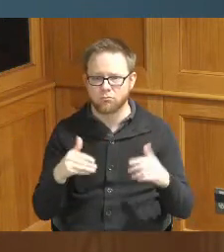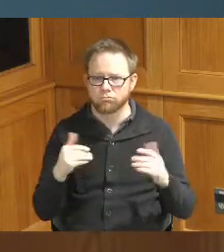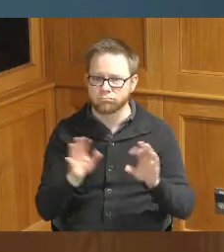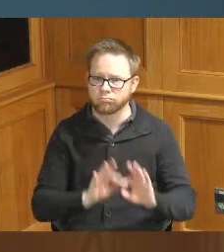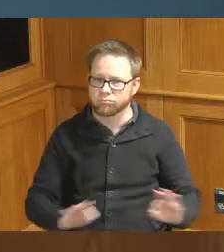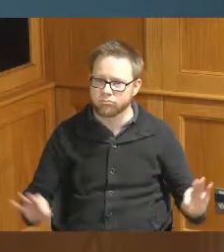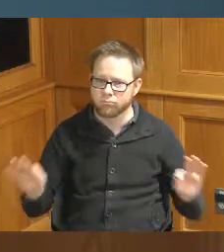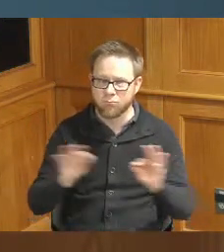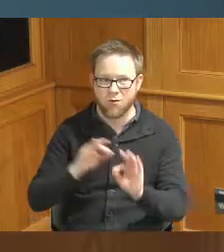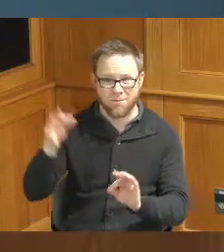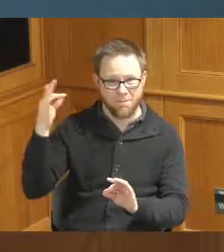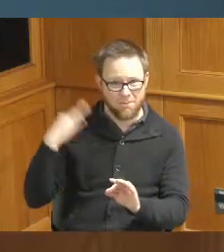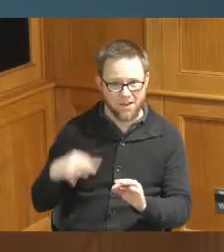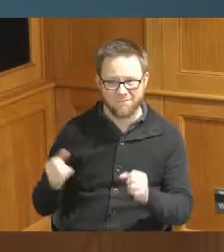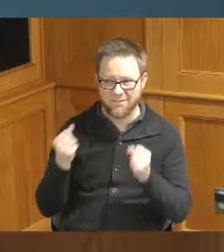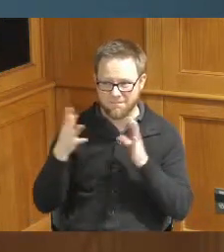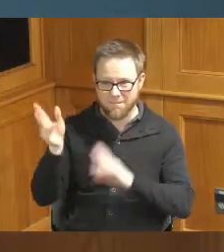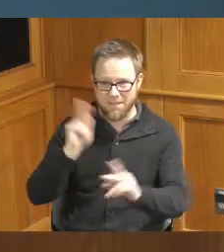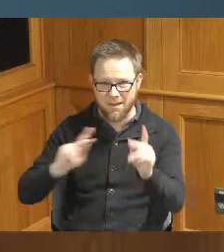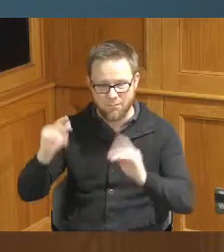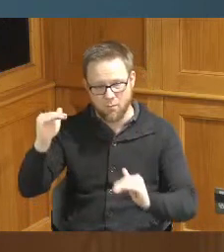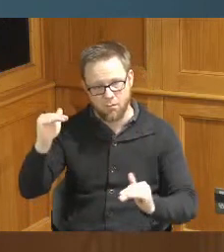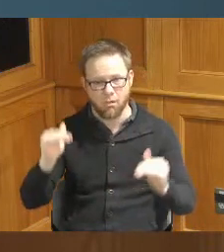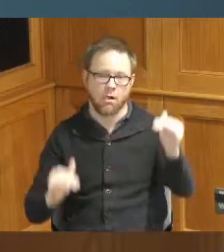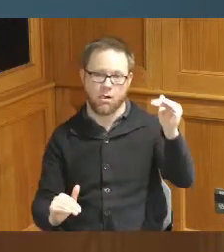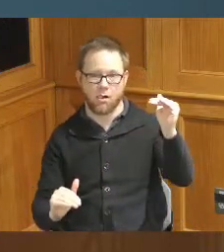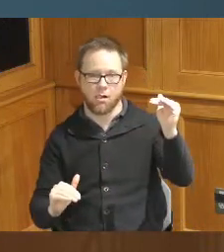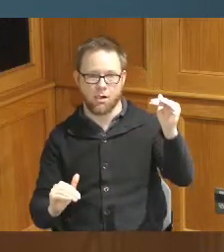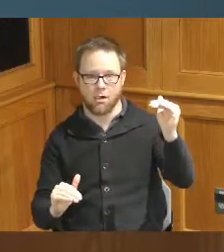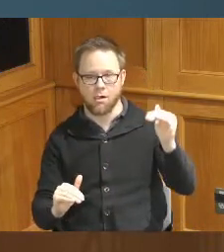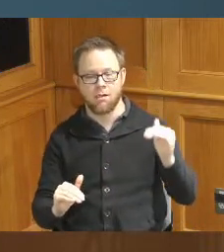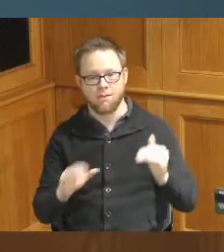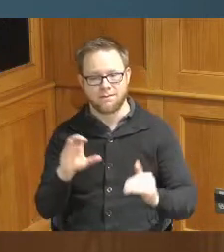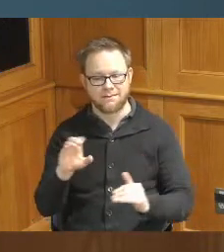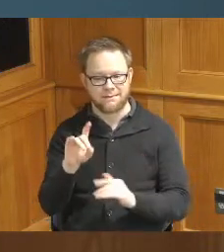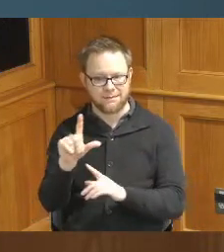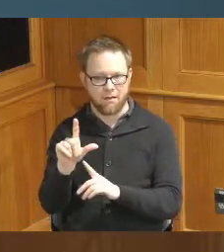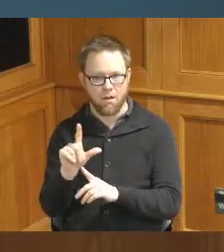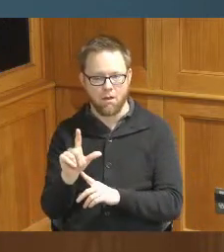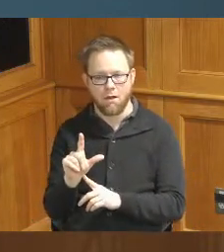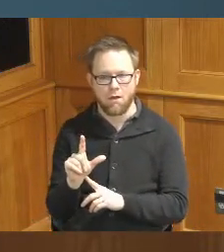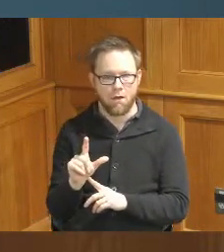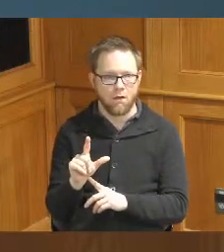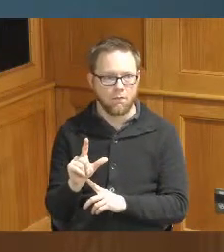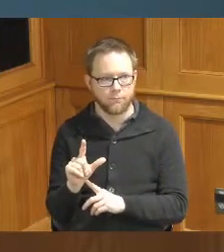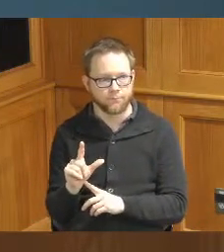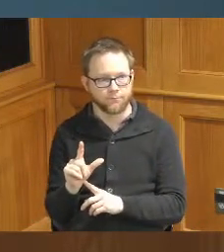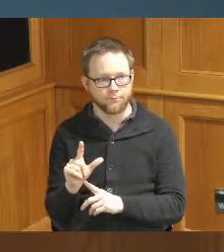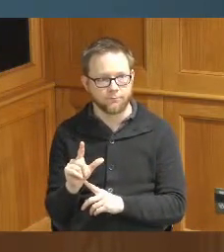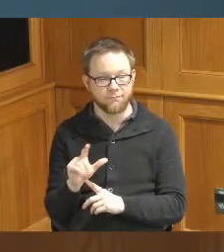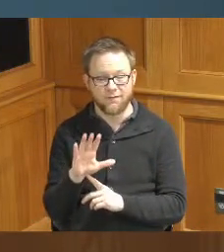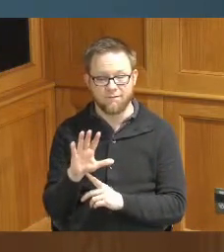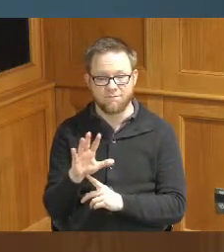huge gap that we've got as it relates to CDL all the way to the point where the 503 relief buses